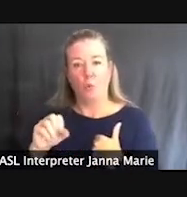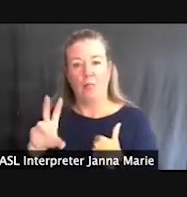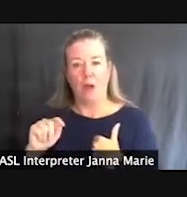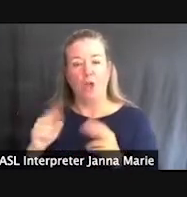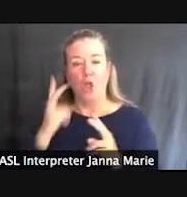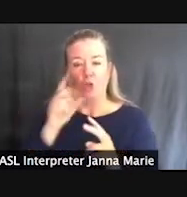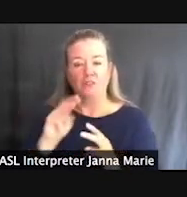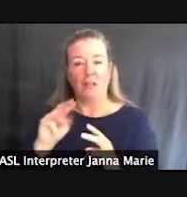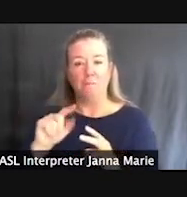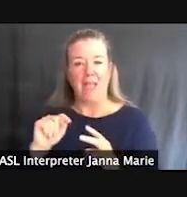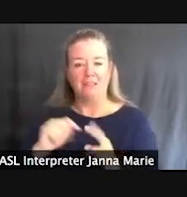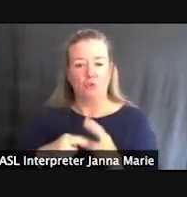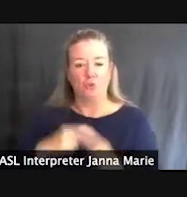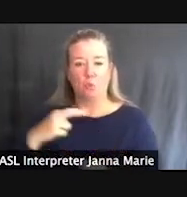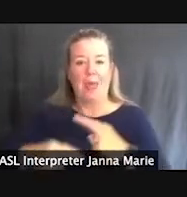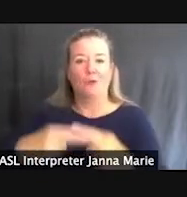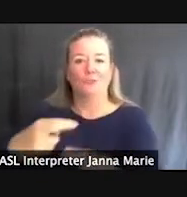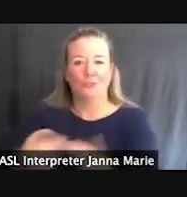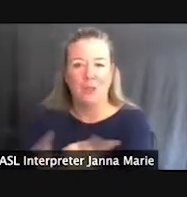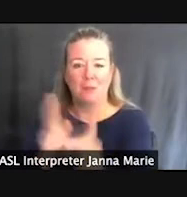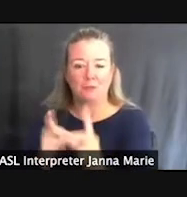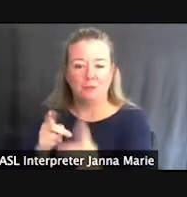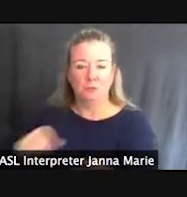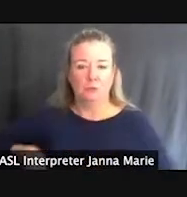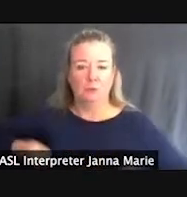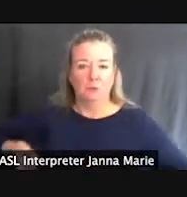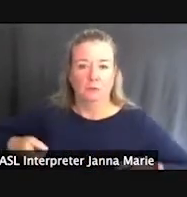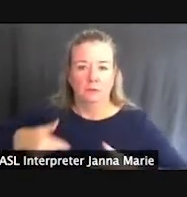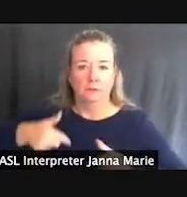surface for folks to get right out there into this, onto the sand, into the water.